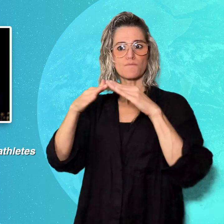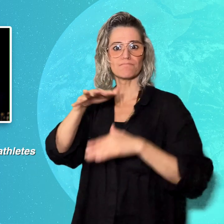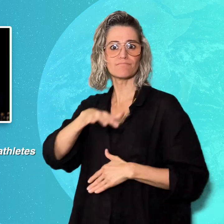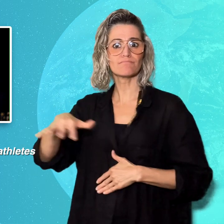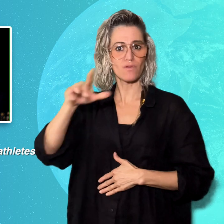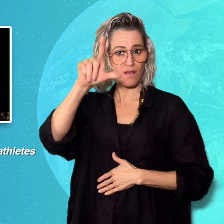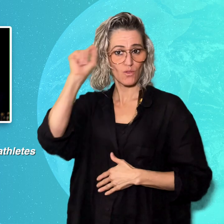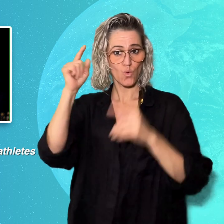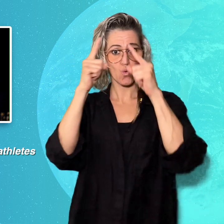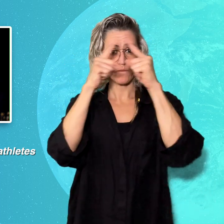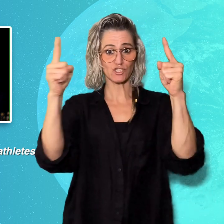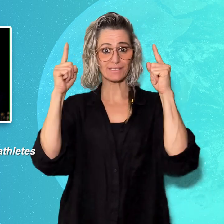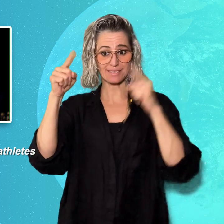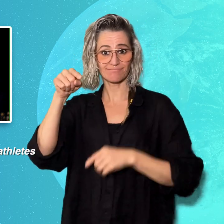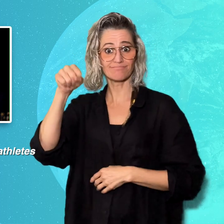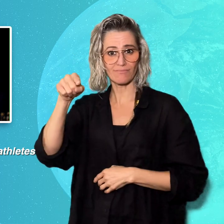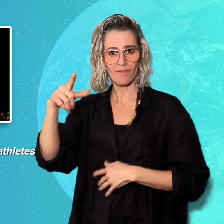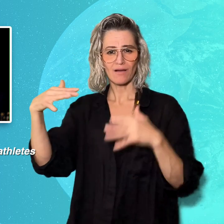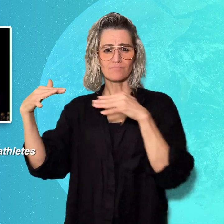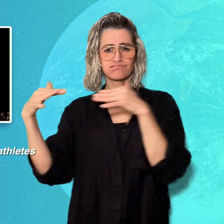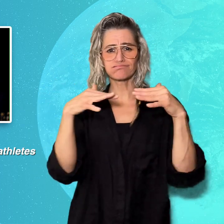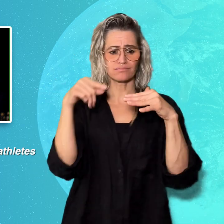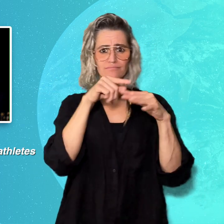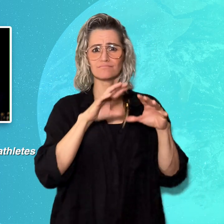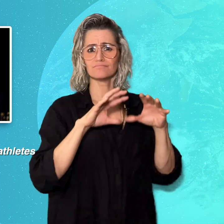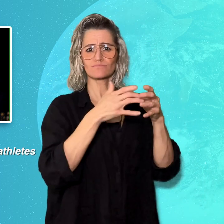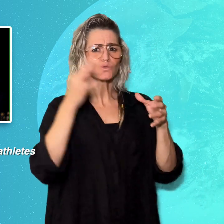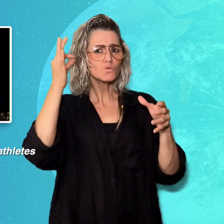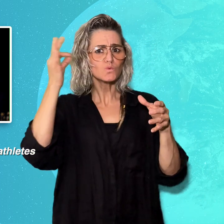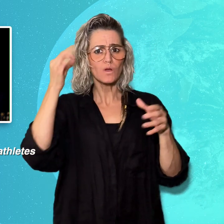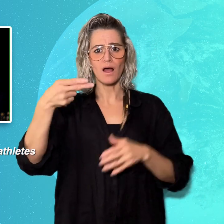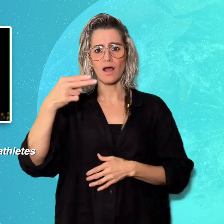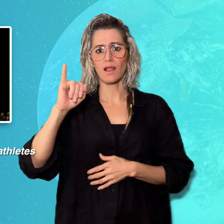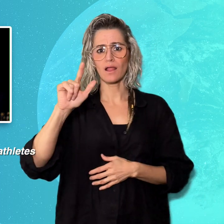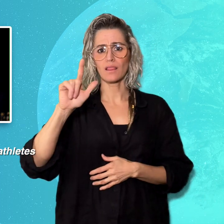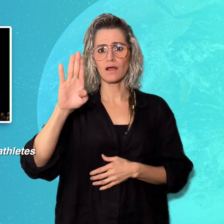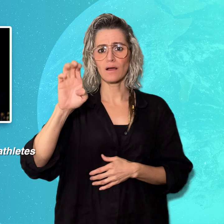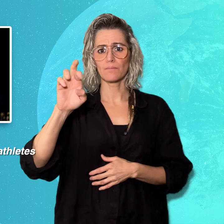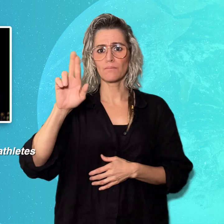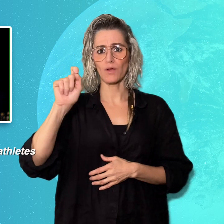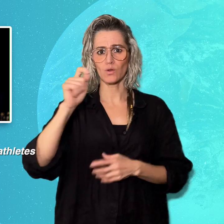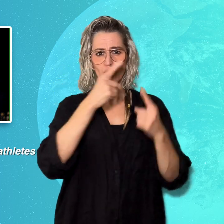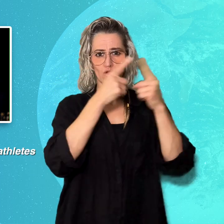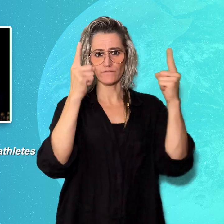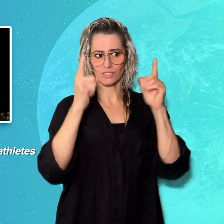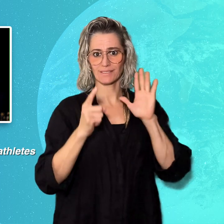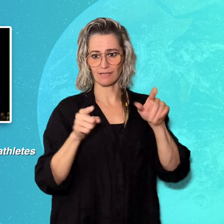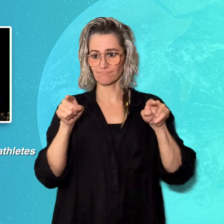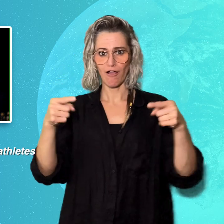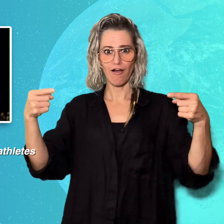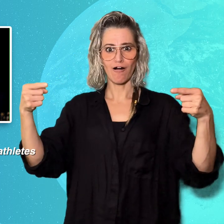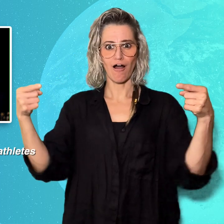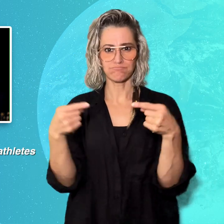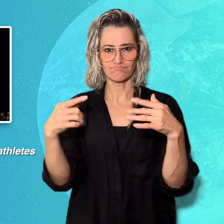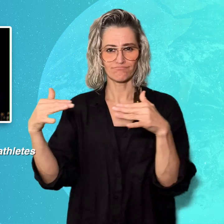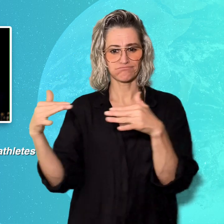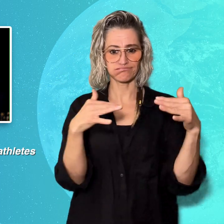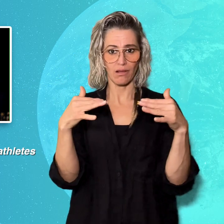field and wore the helmet for the first time during their football